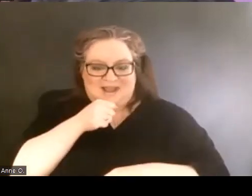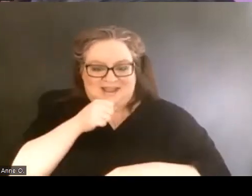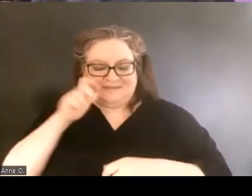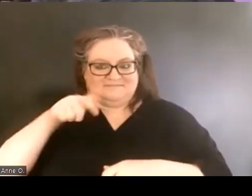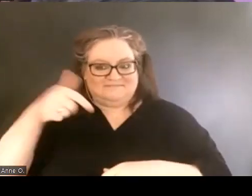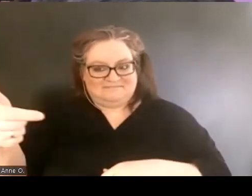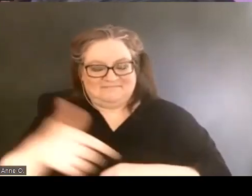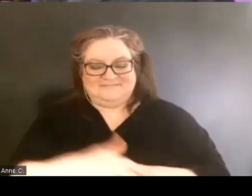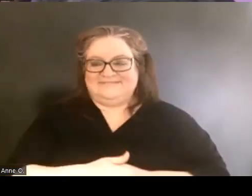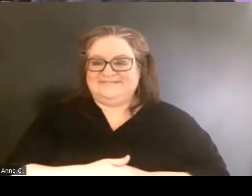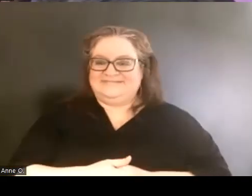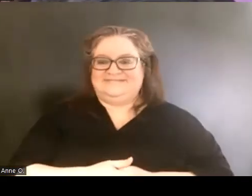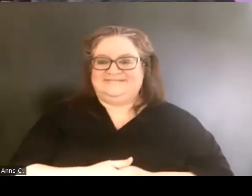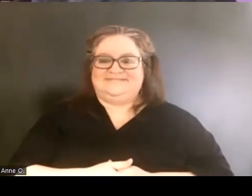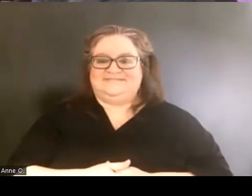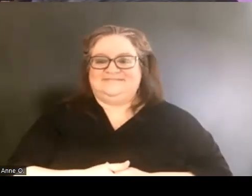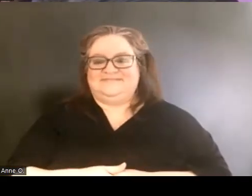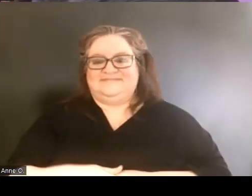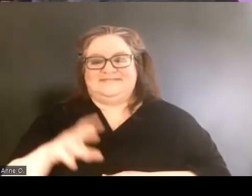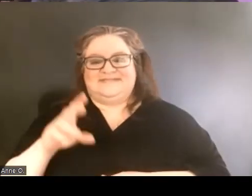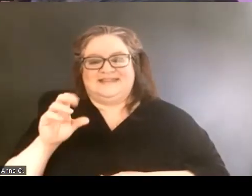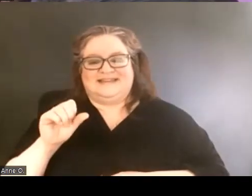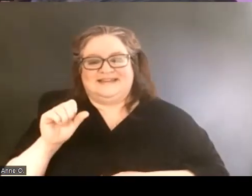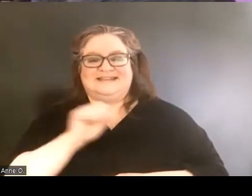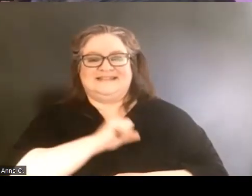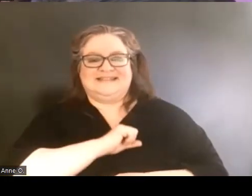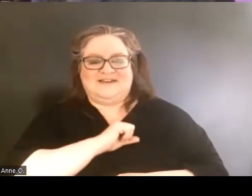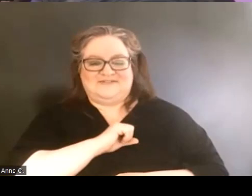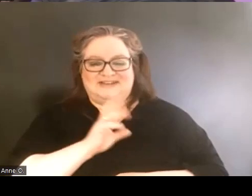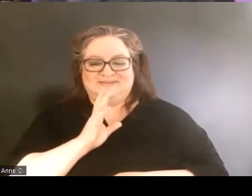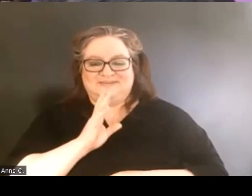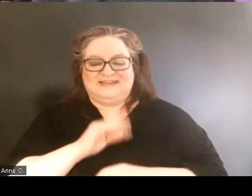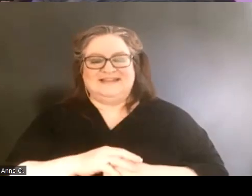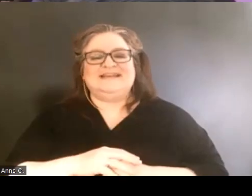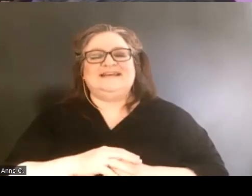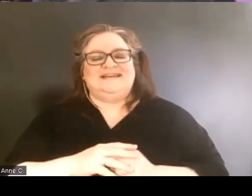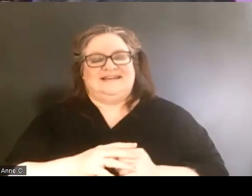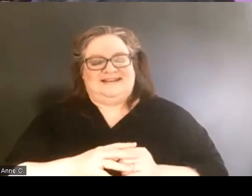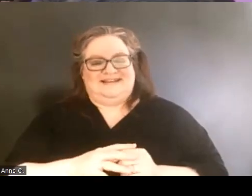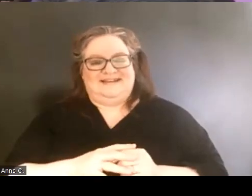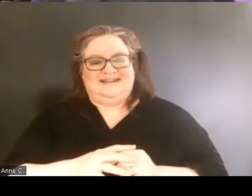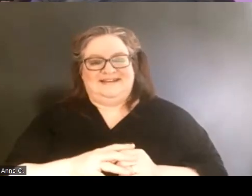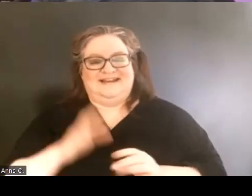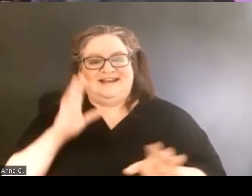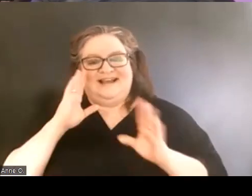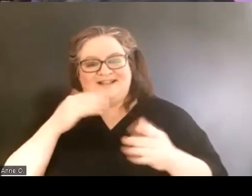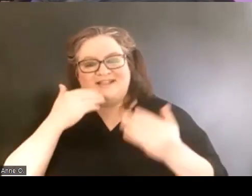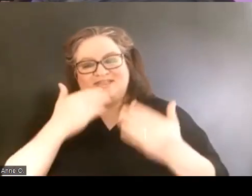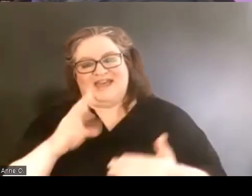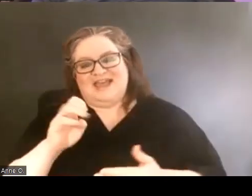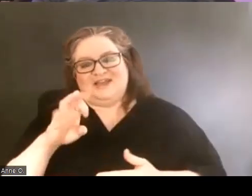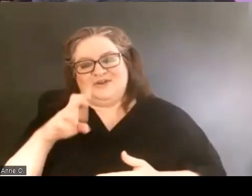Thank you Margaret. It is an absolute pleasure to be with each of you.